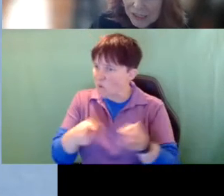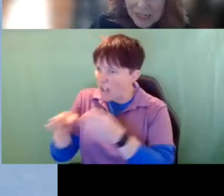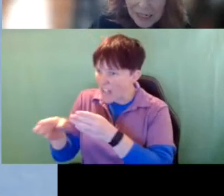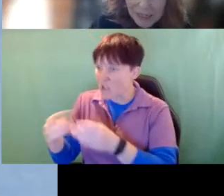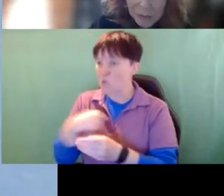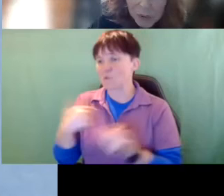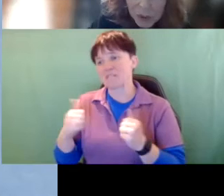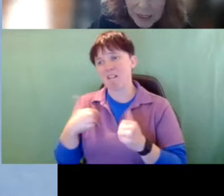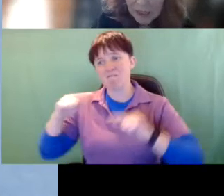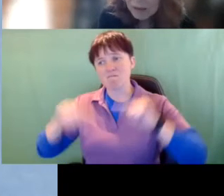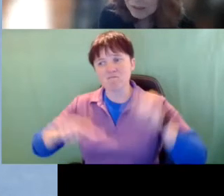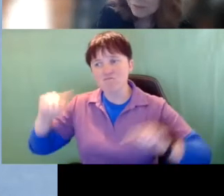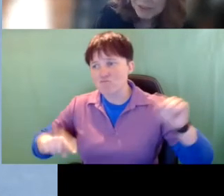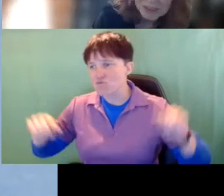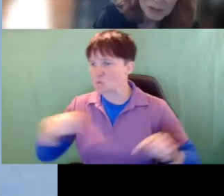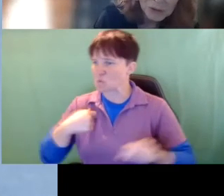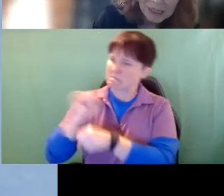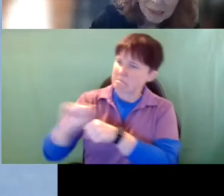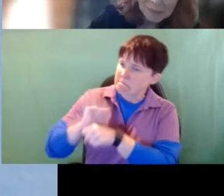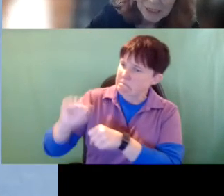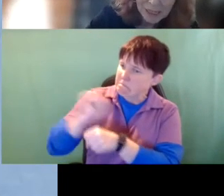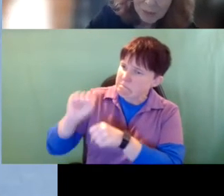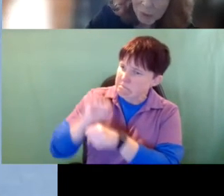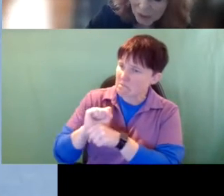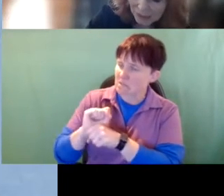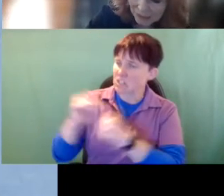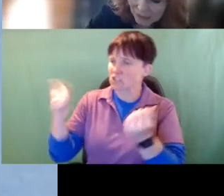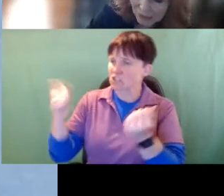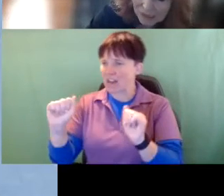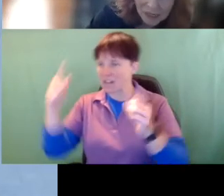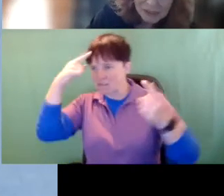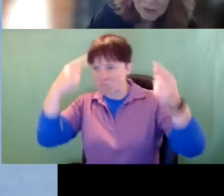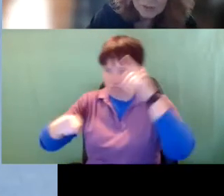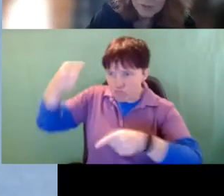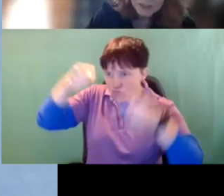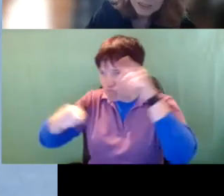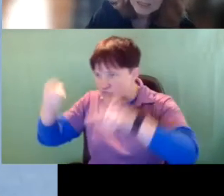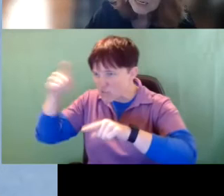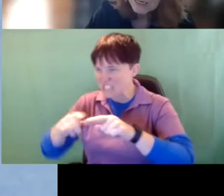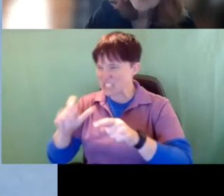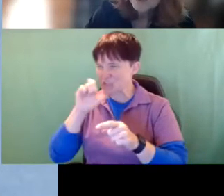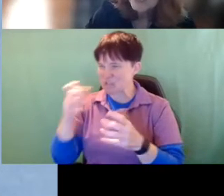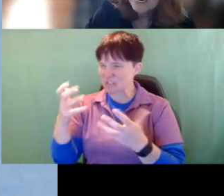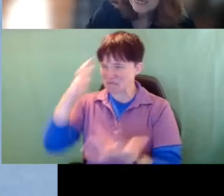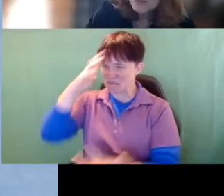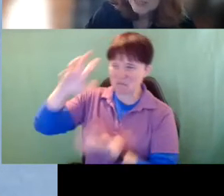and we're working hard as a field to try to come together on this So it's not so confusing but right now it a bit confusing